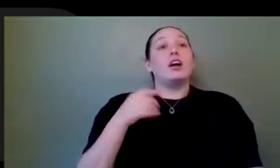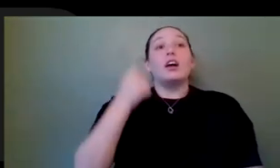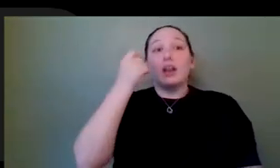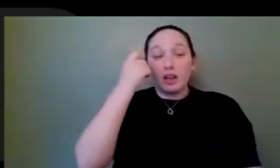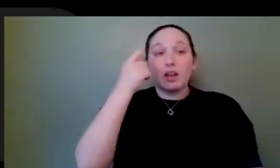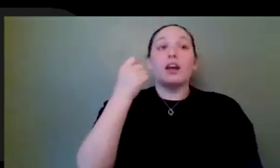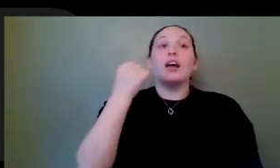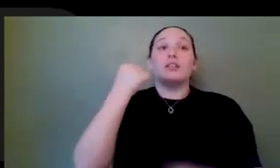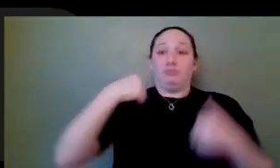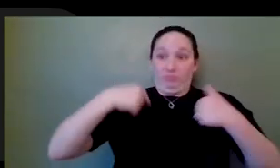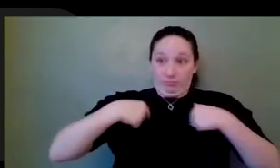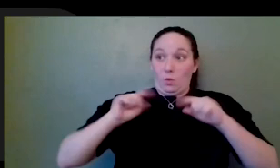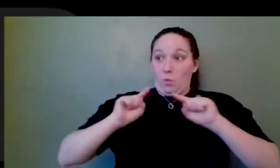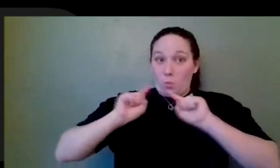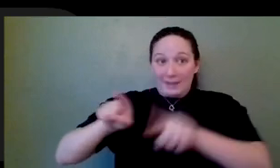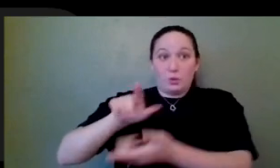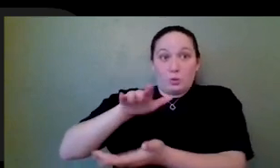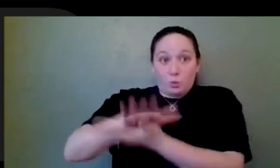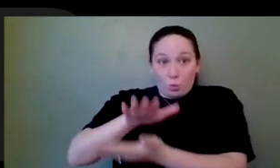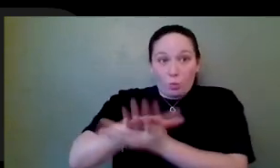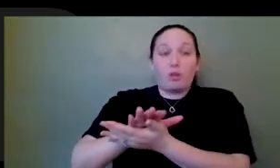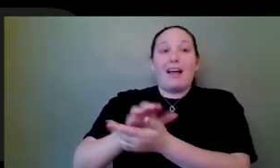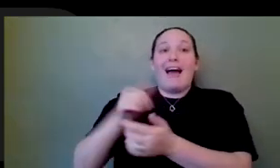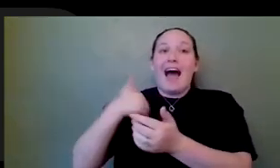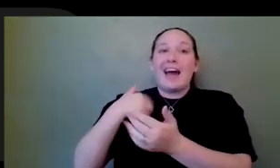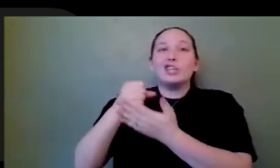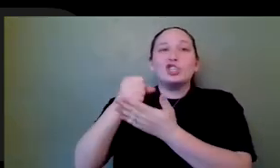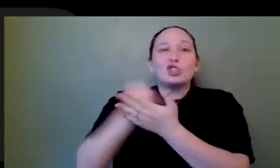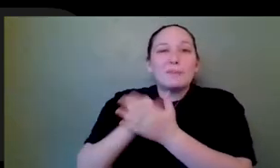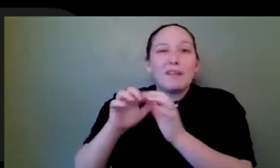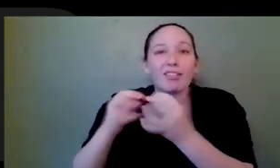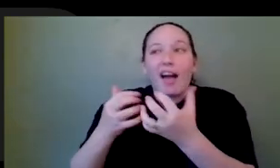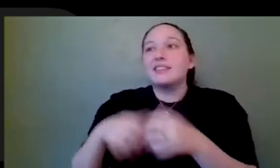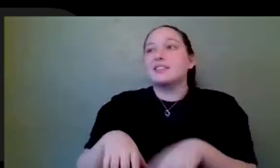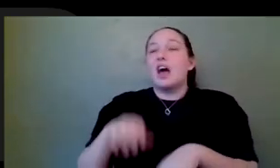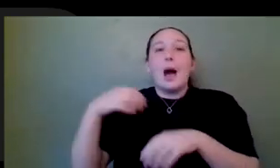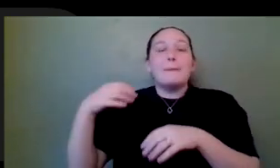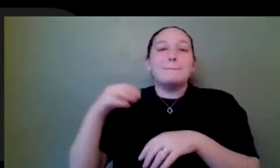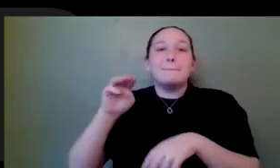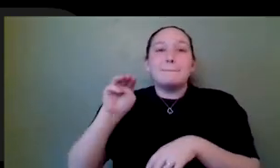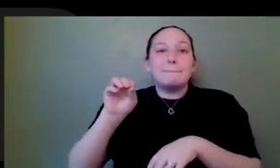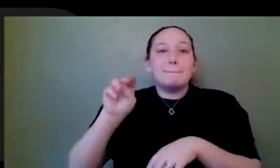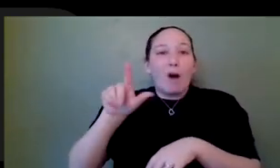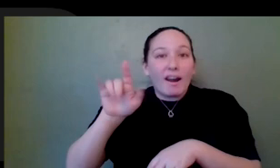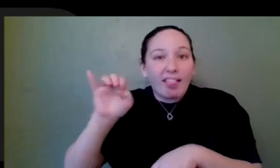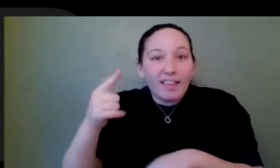school and having scripting class and then drawing lines and then modeling class and then animation class, even though I knew I just wanted to be a